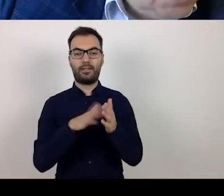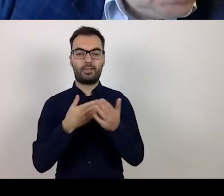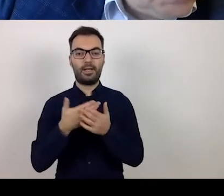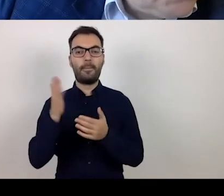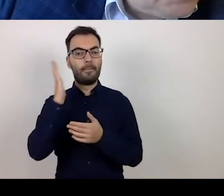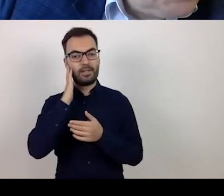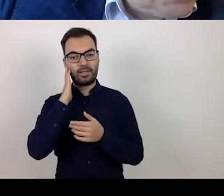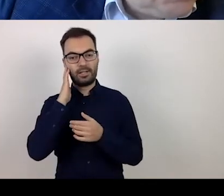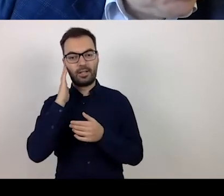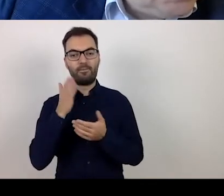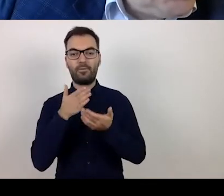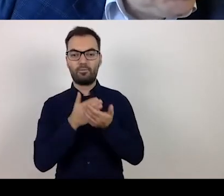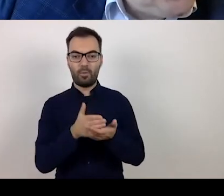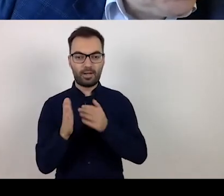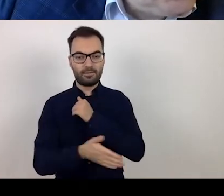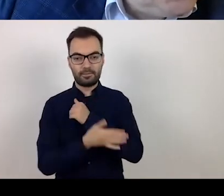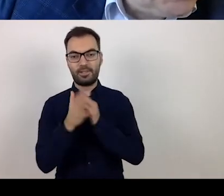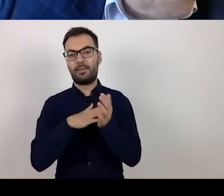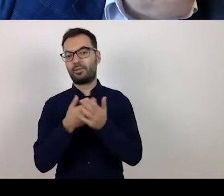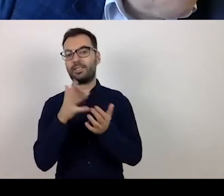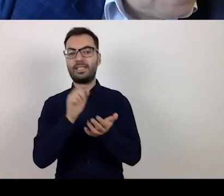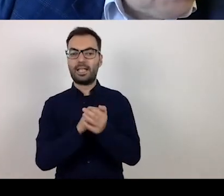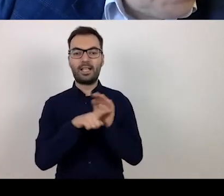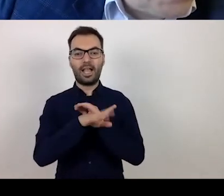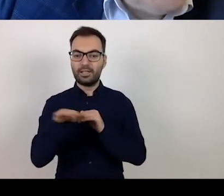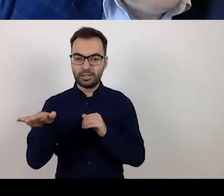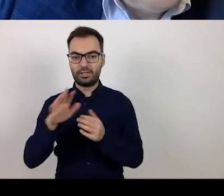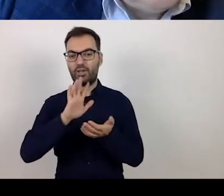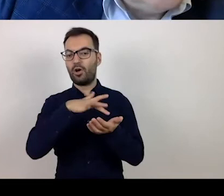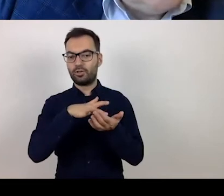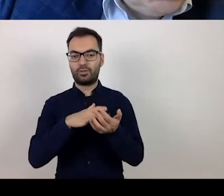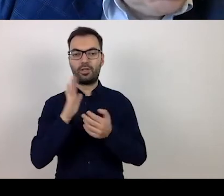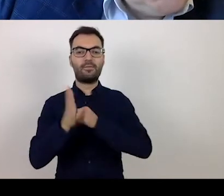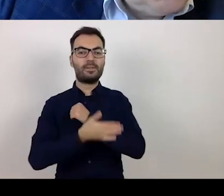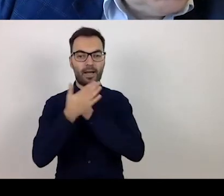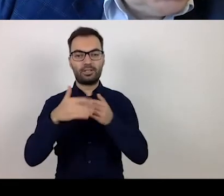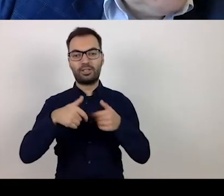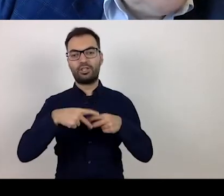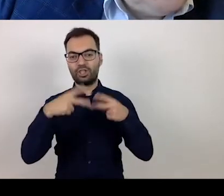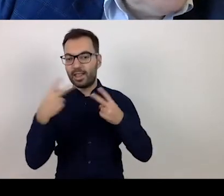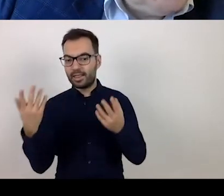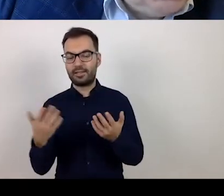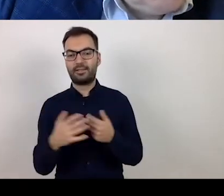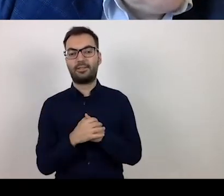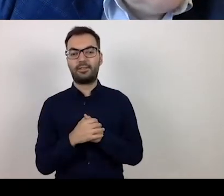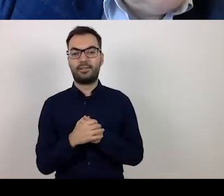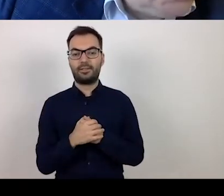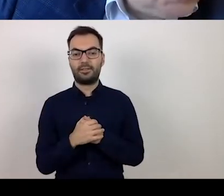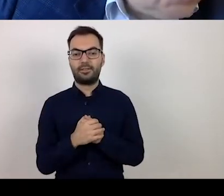at funding activities for children in a day care centre. That is why the beneficiaries are obliged